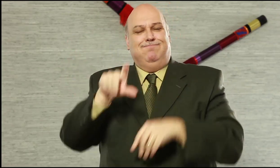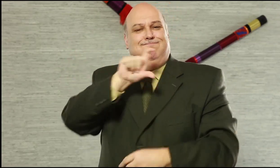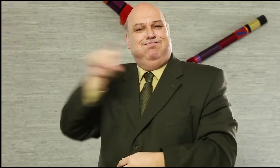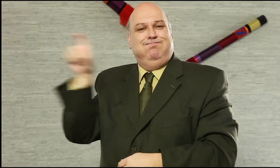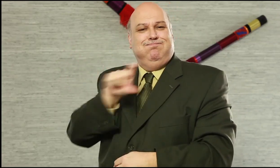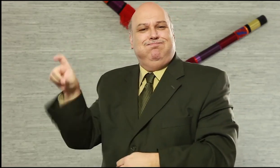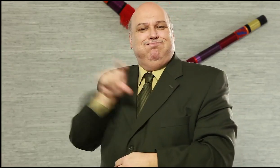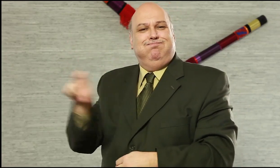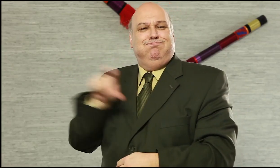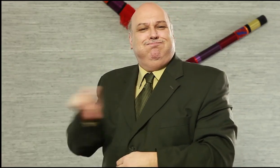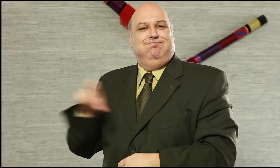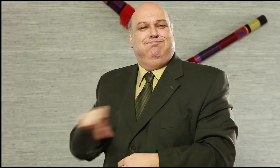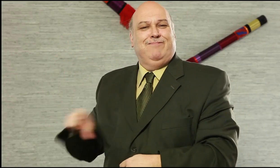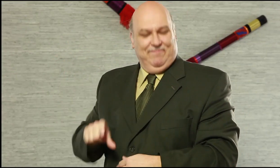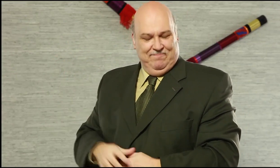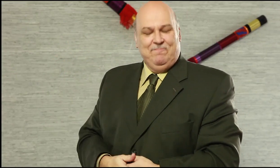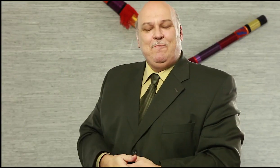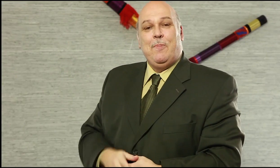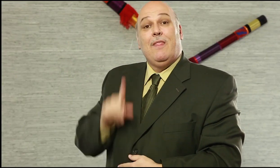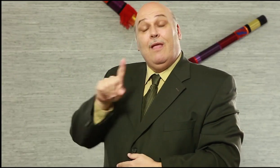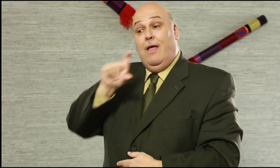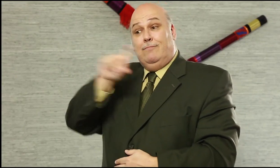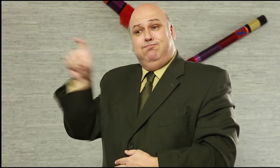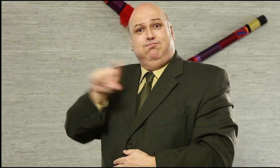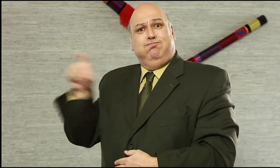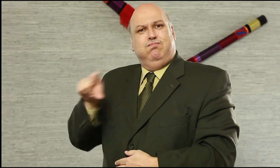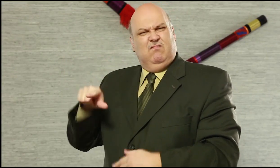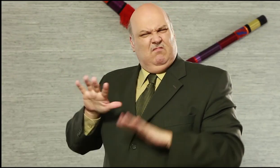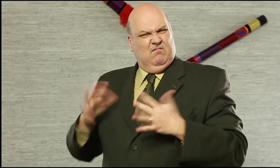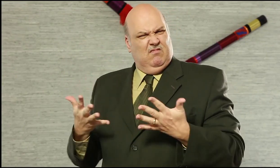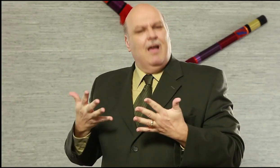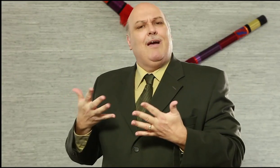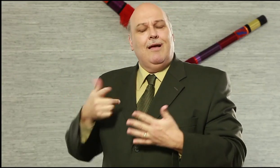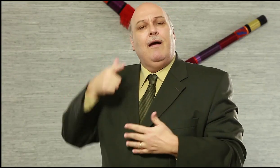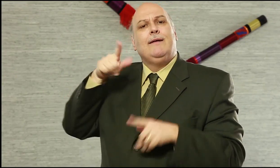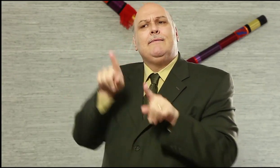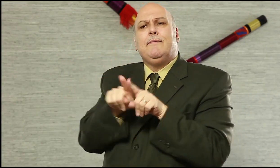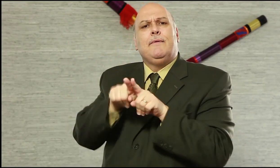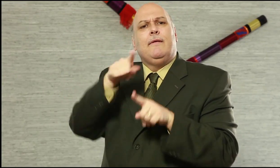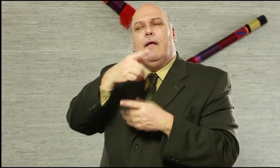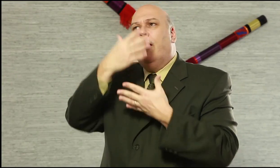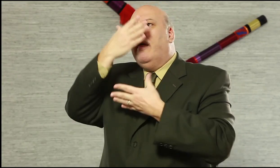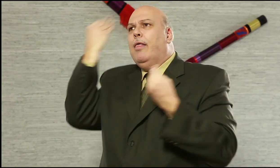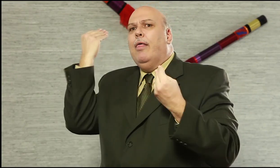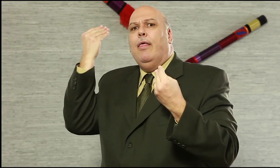to get recipes. H3 posts video reports and new shows daily. If you don’t want to miss any of